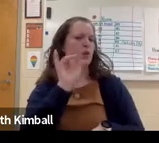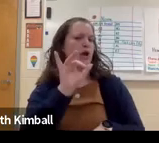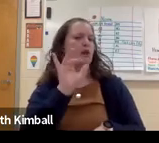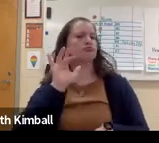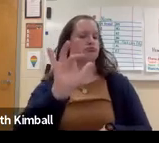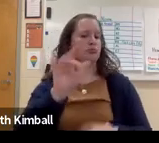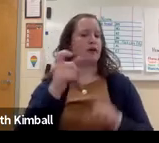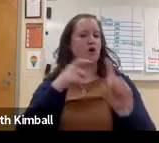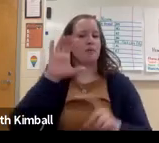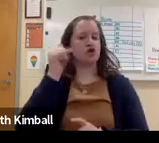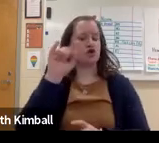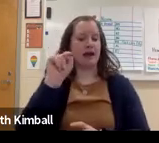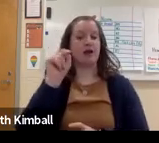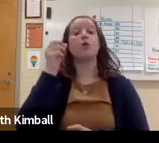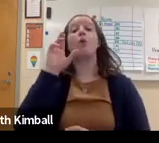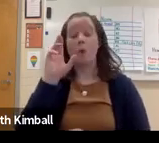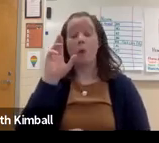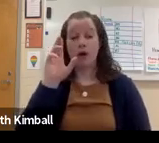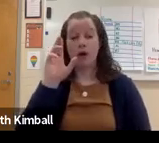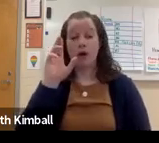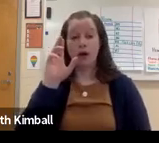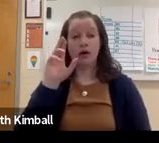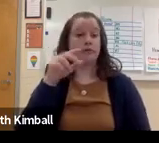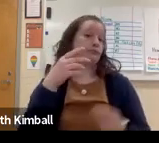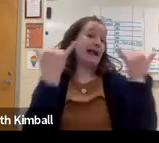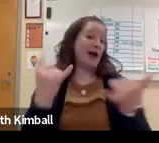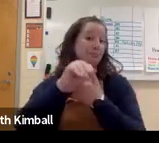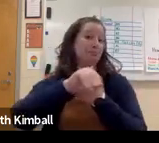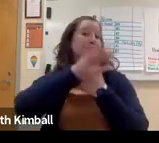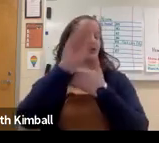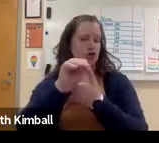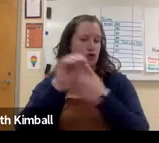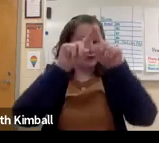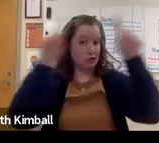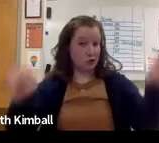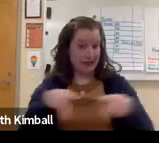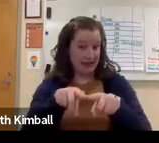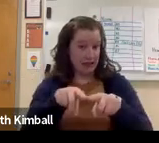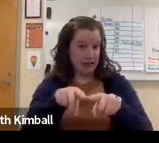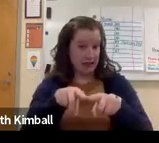at this website to see how your state is doing from the link that Richard typed into the chat.